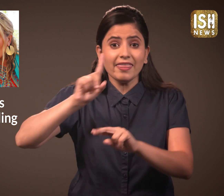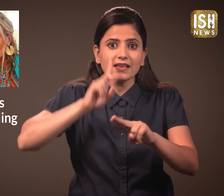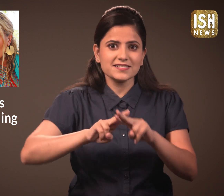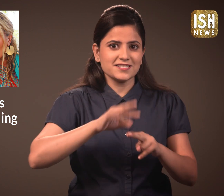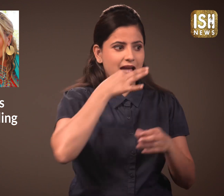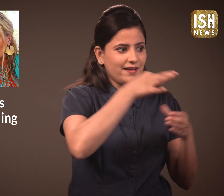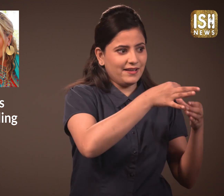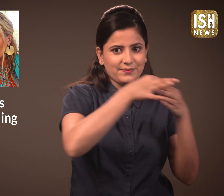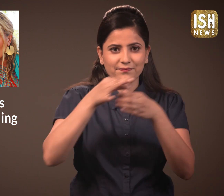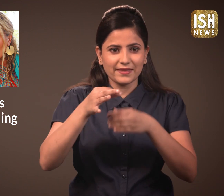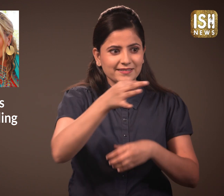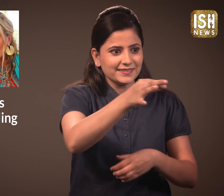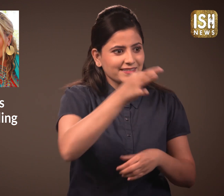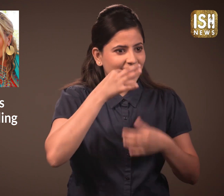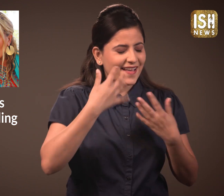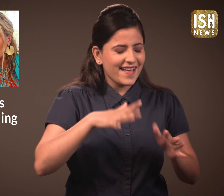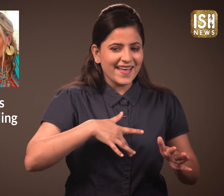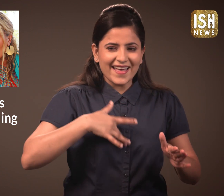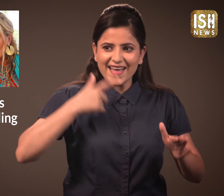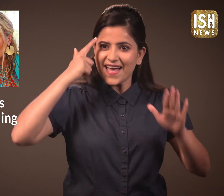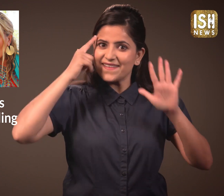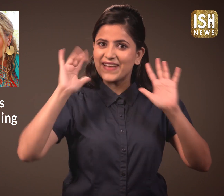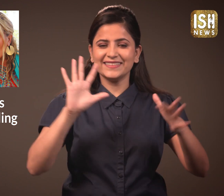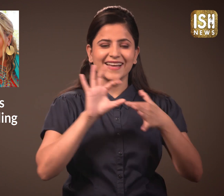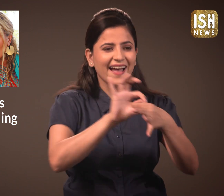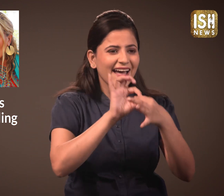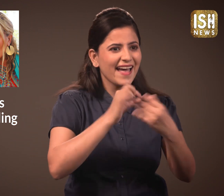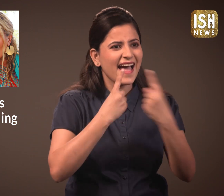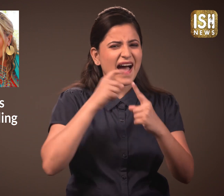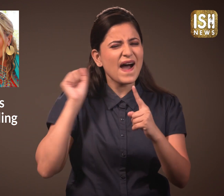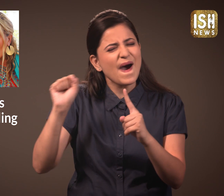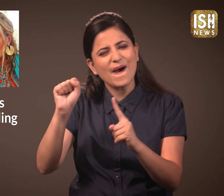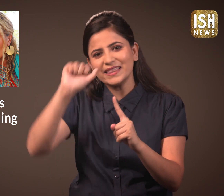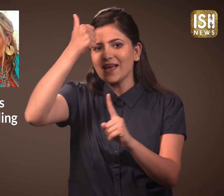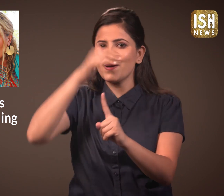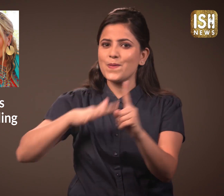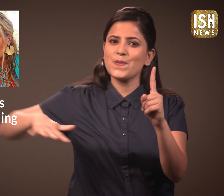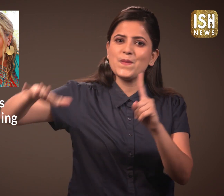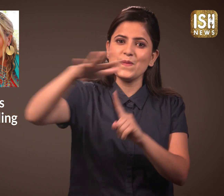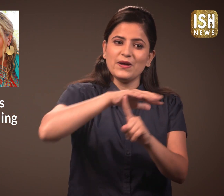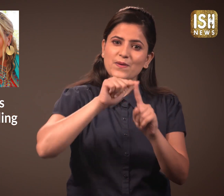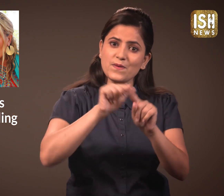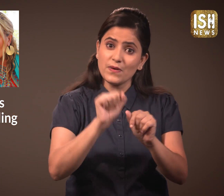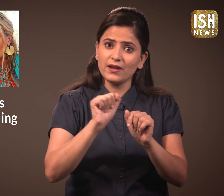When they are served tea, people feel fresh and they happily chats. This is the Indian way.